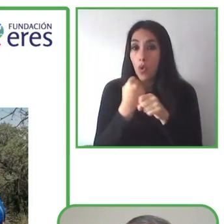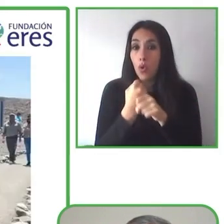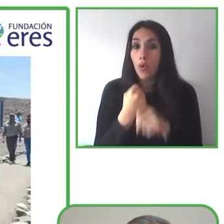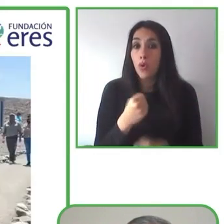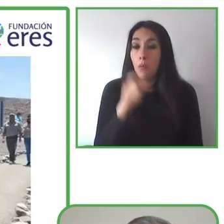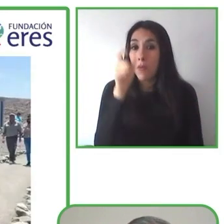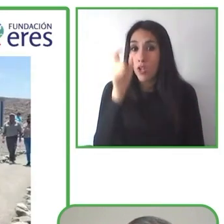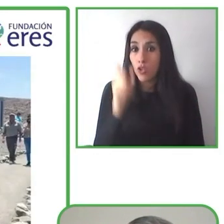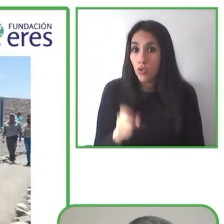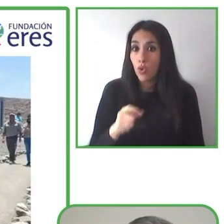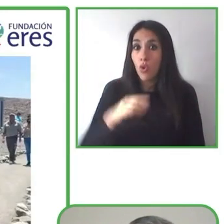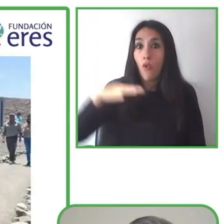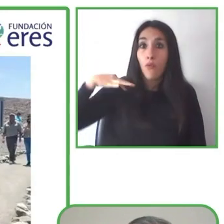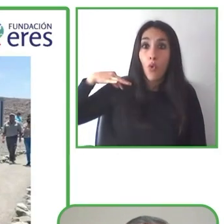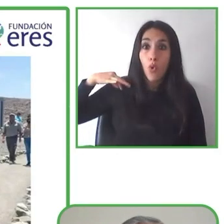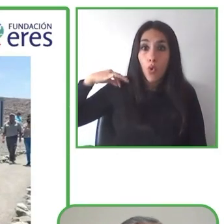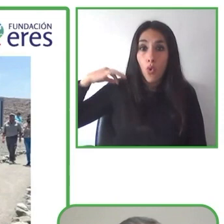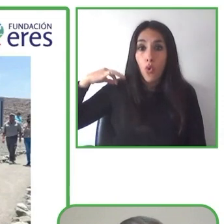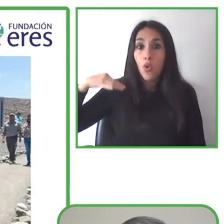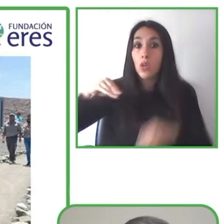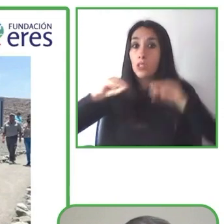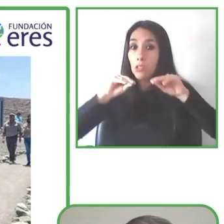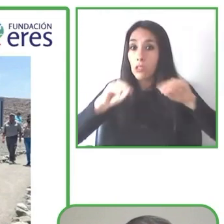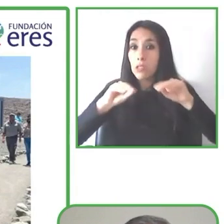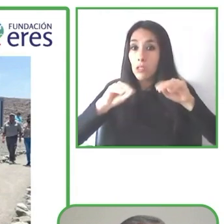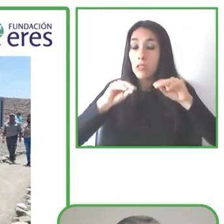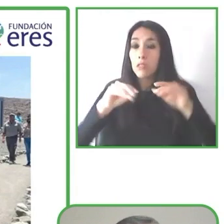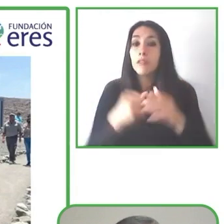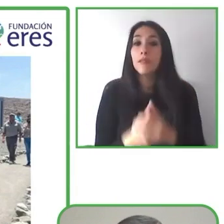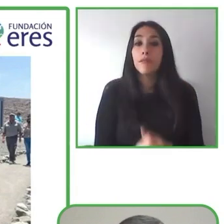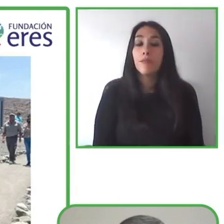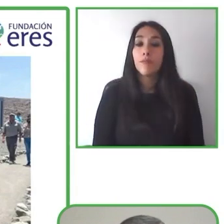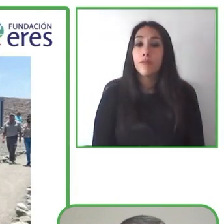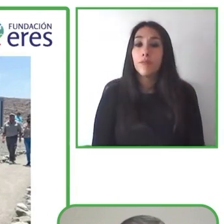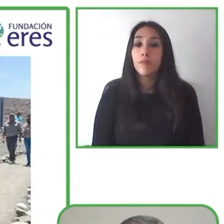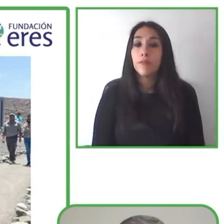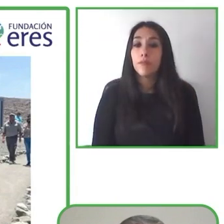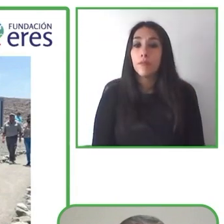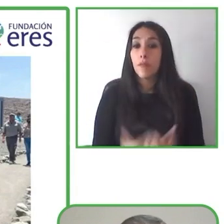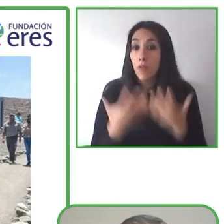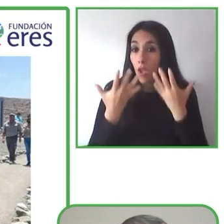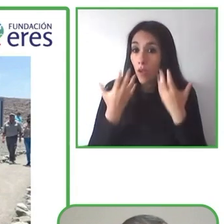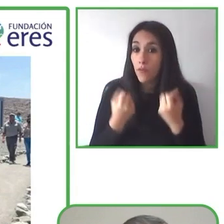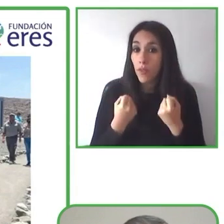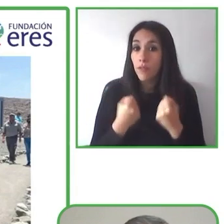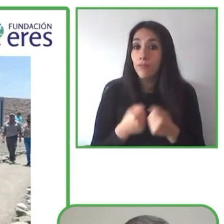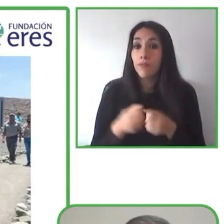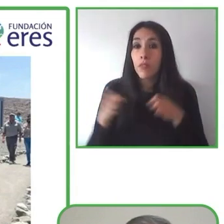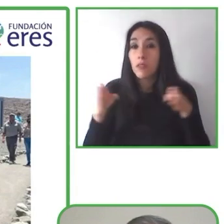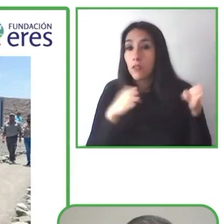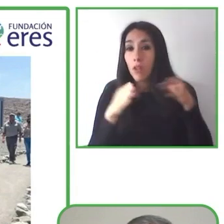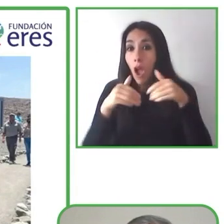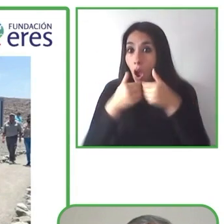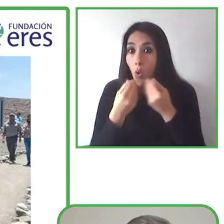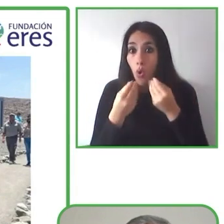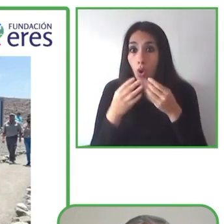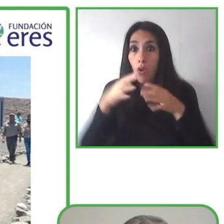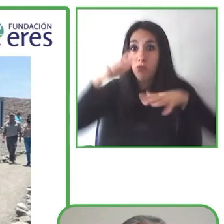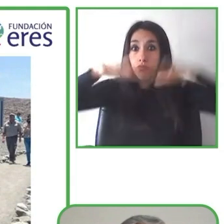In our program, we have been able to carry out excursions in many regions of our country.